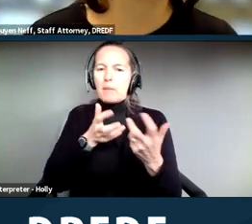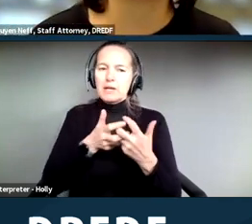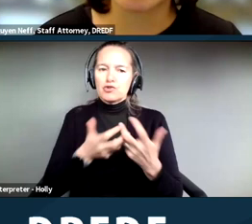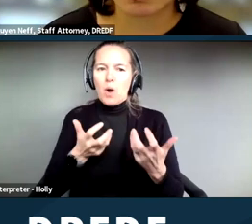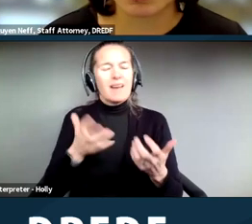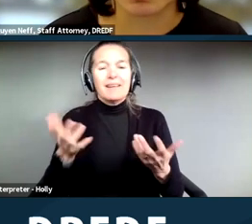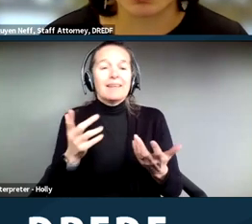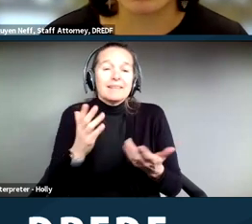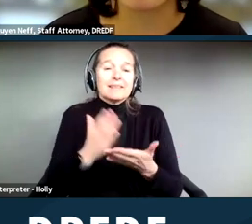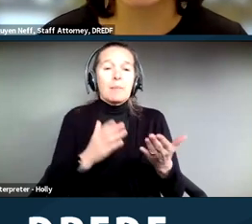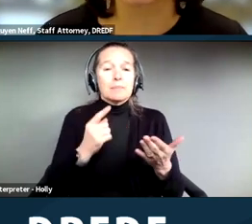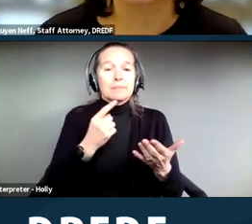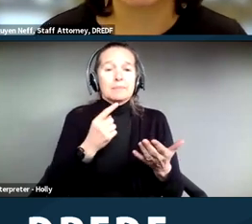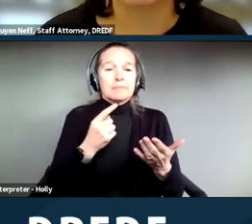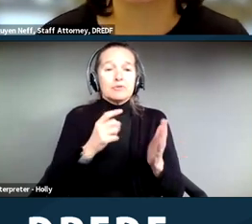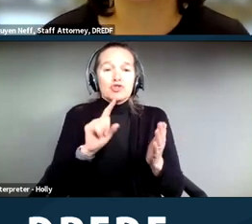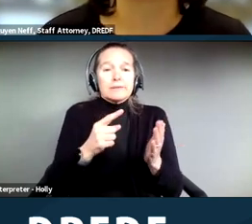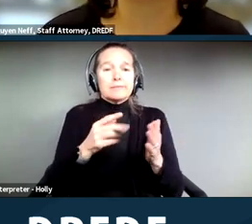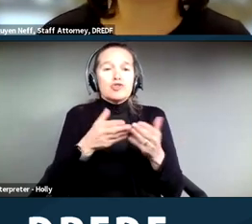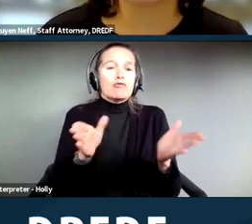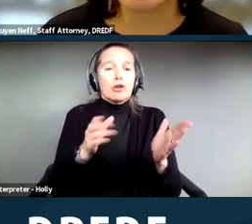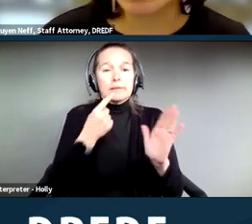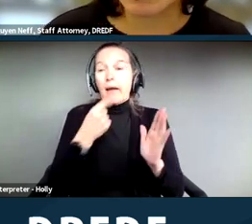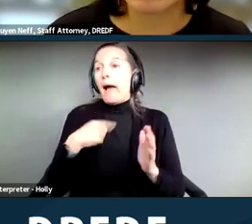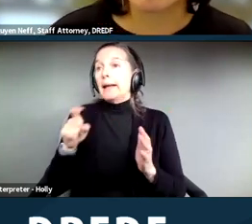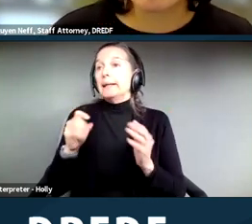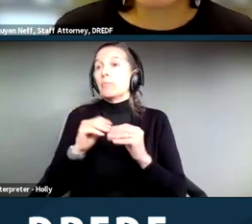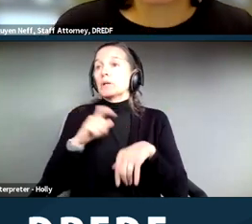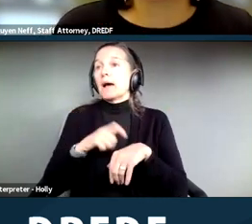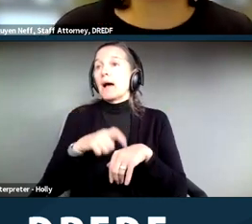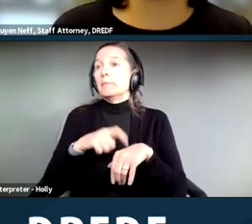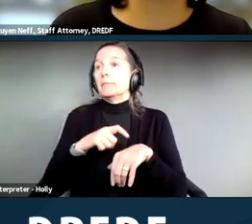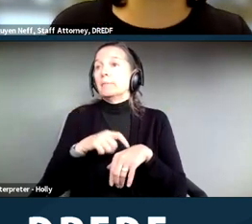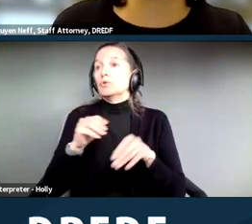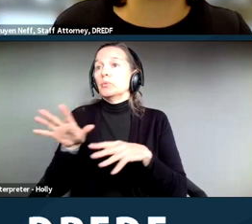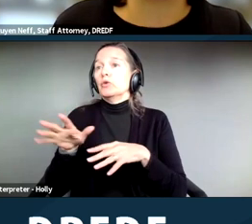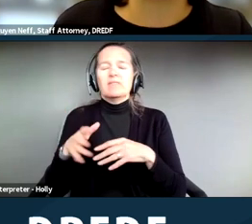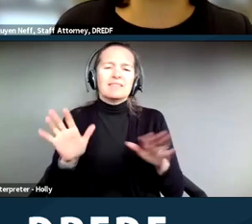need more time to move. So you want to be specific because, you know,